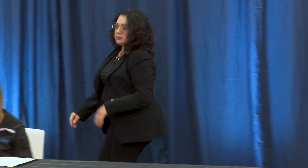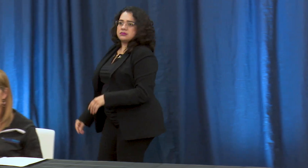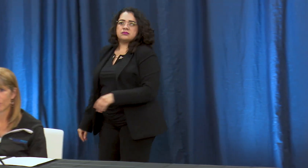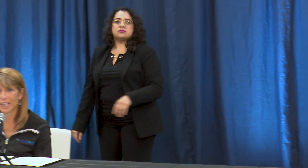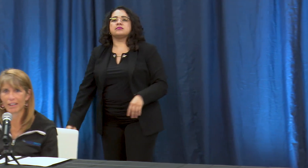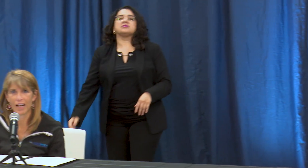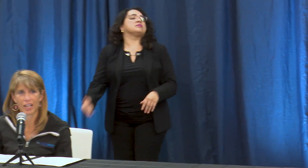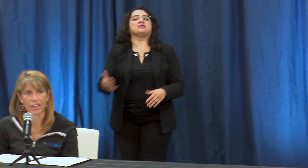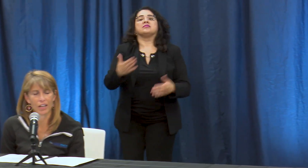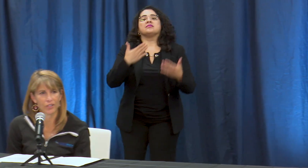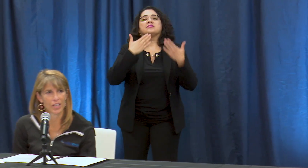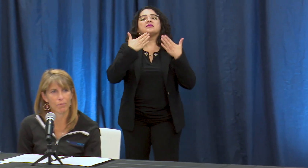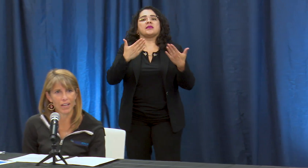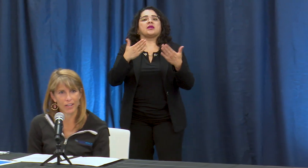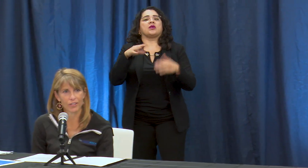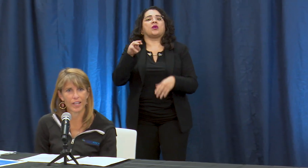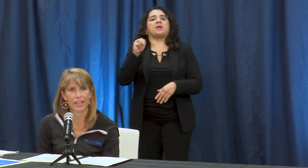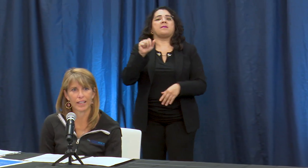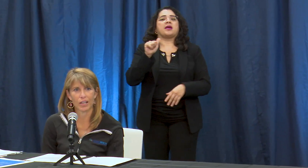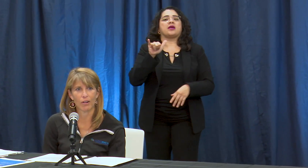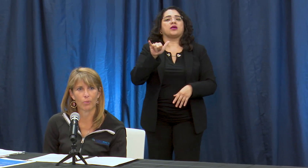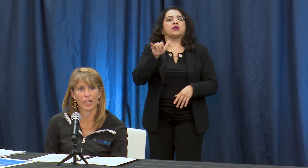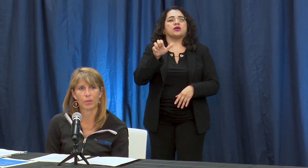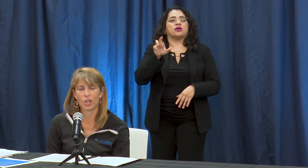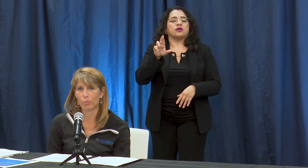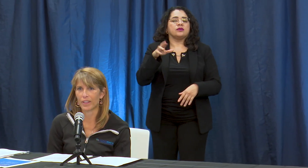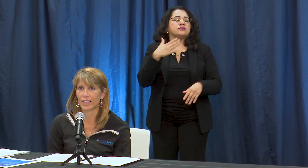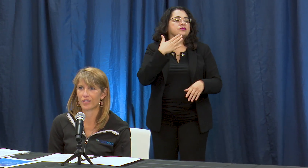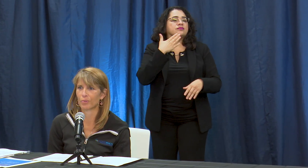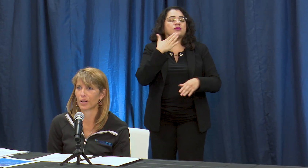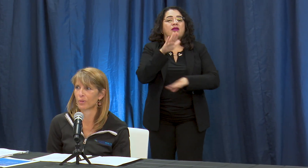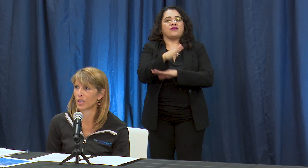We get a lot of calls and emails saying you know when can we open this when, we